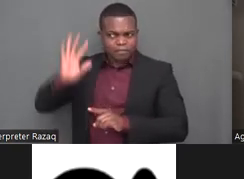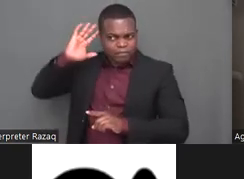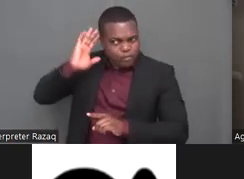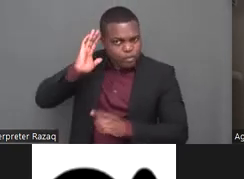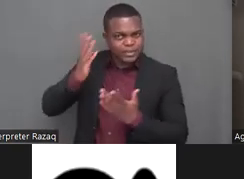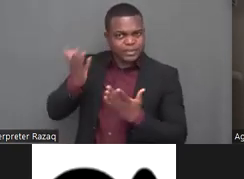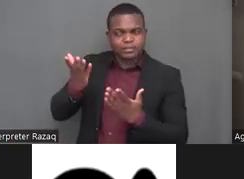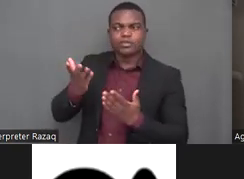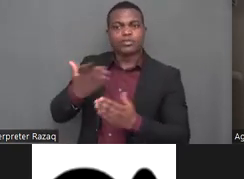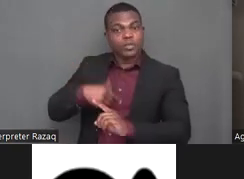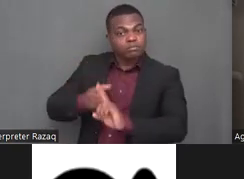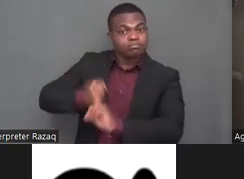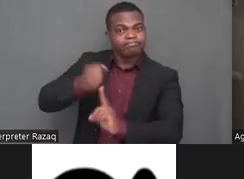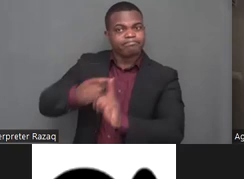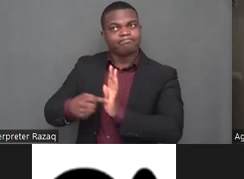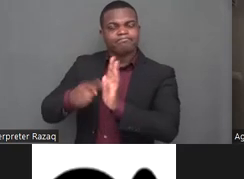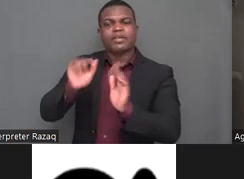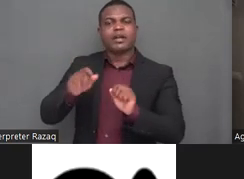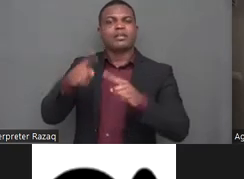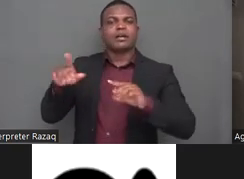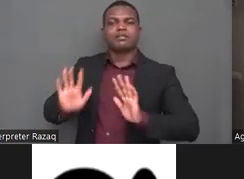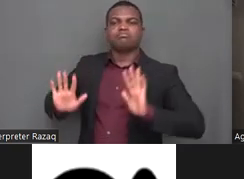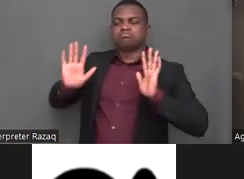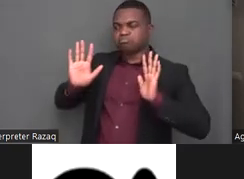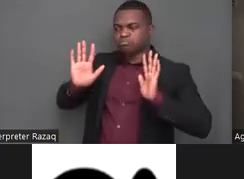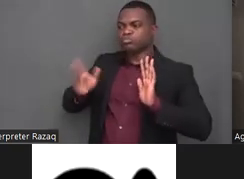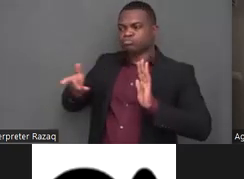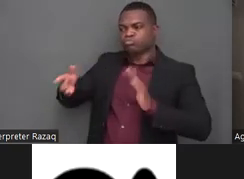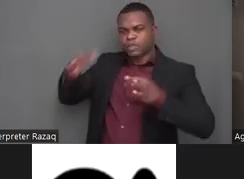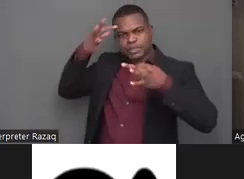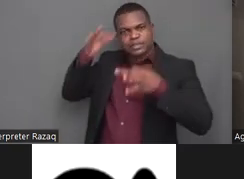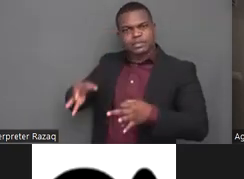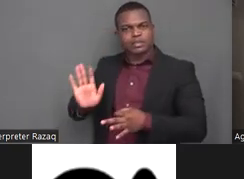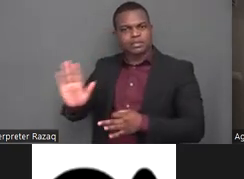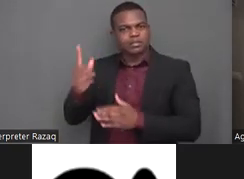it also means ensuring access to medical information about health and body related